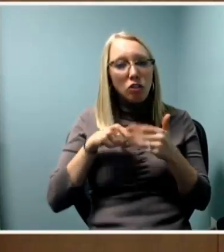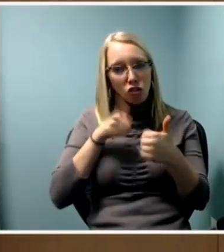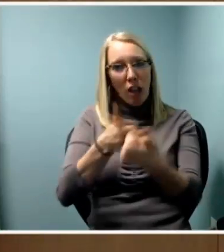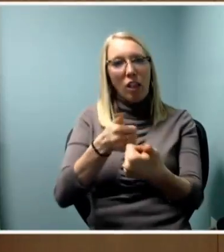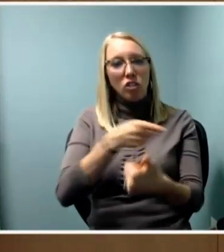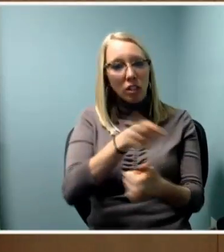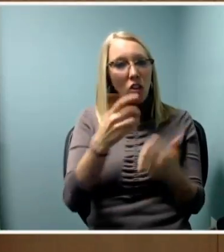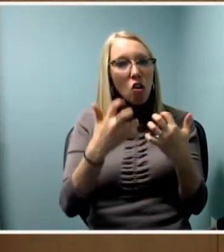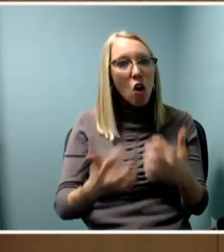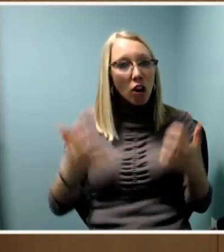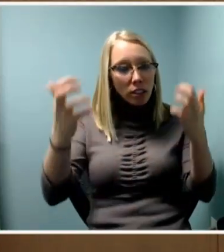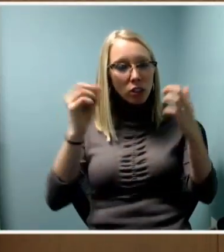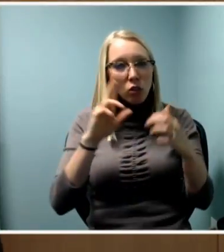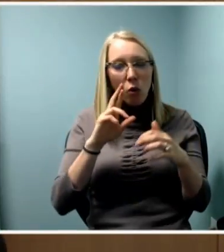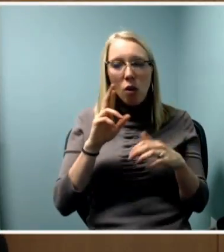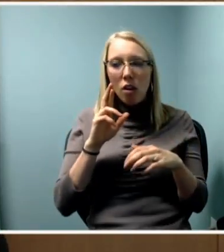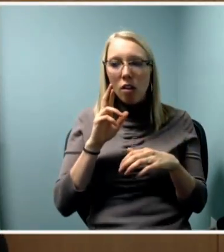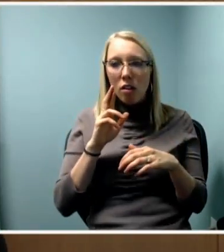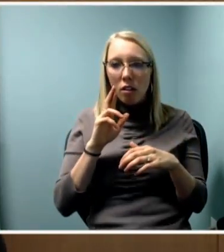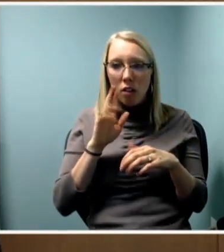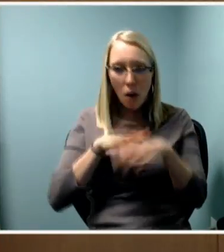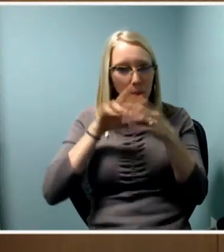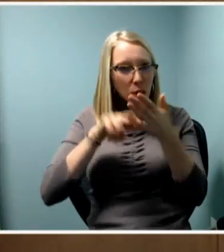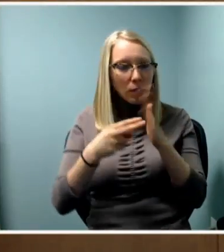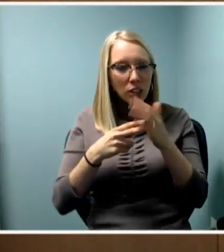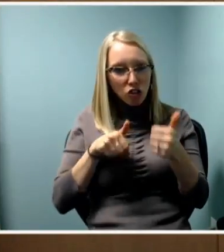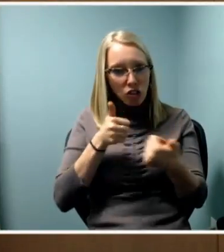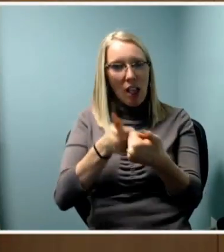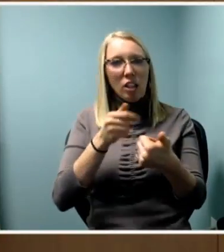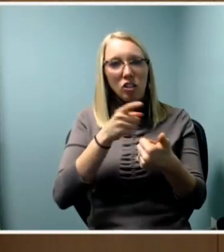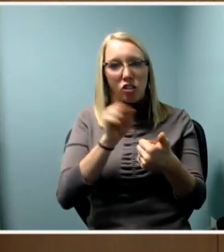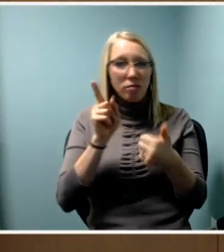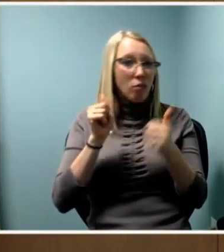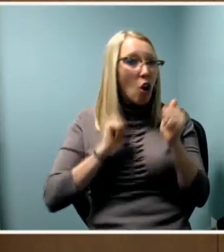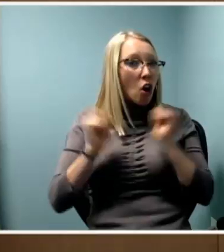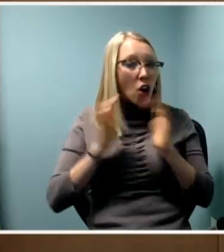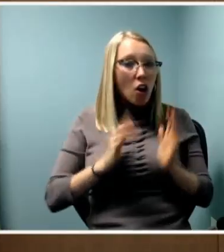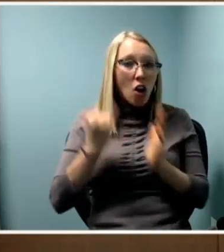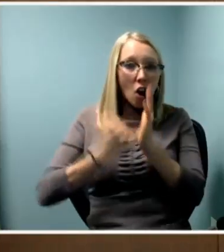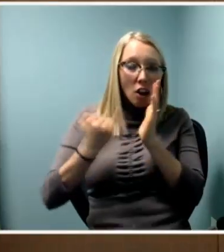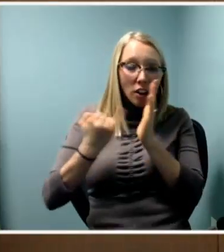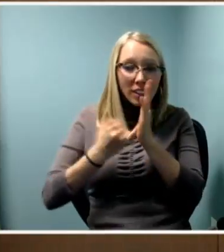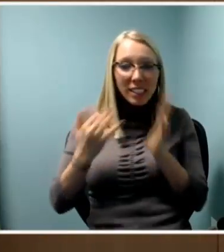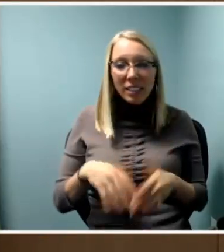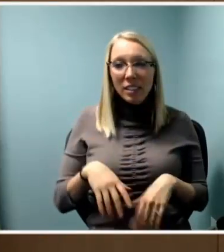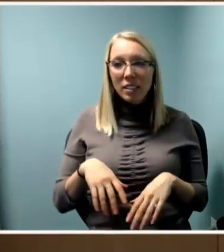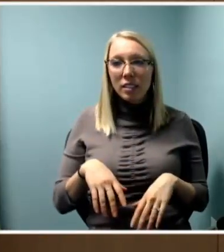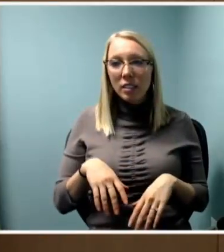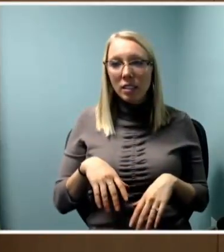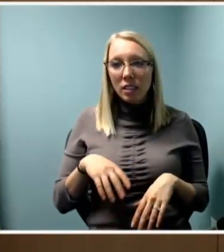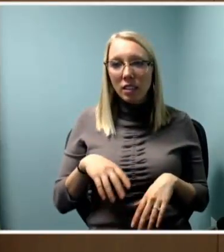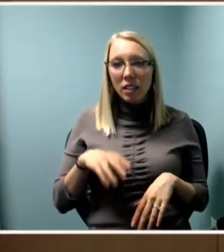to sort of redefine and mess you up. It was well said-- they said, I'm going to mess you up on purpose